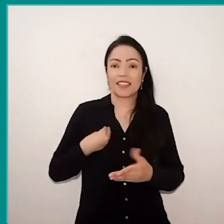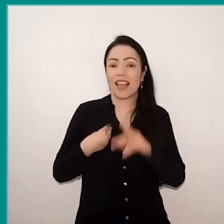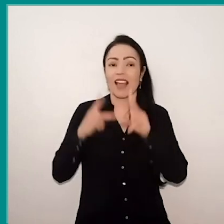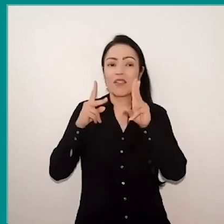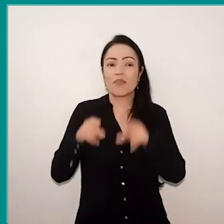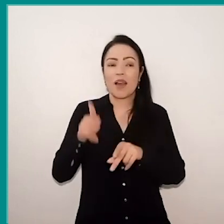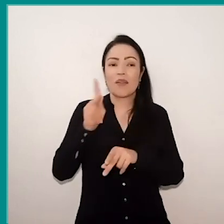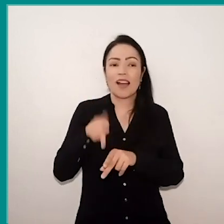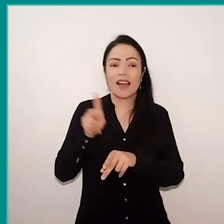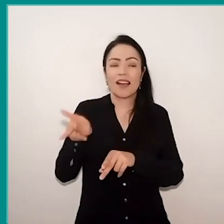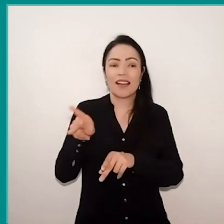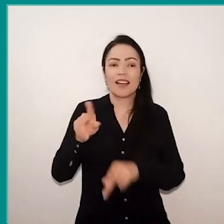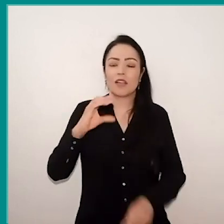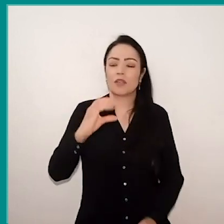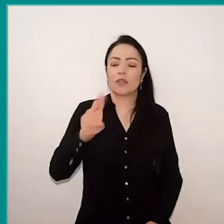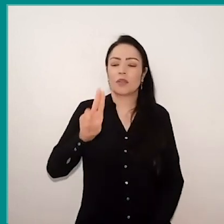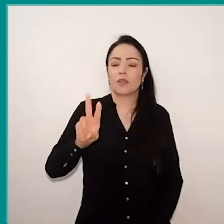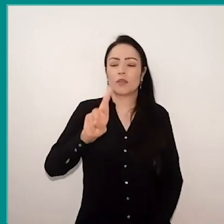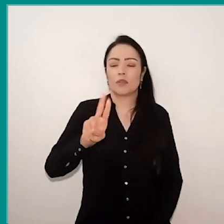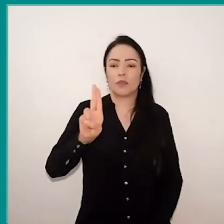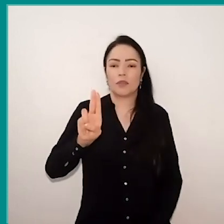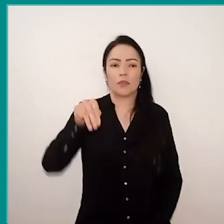who left no one to drift.